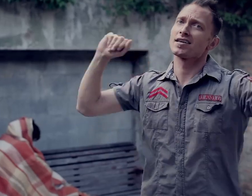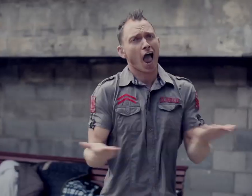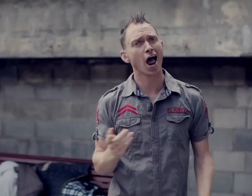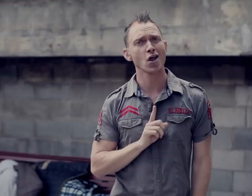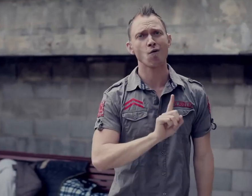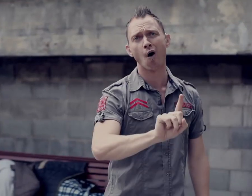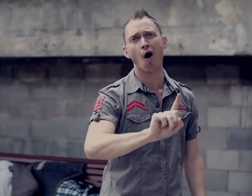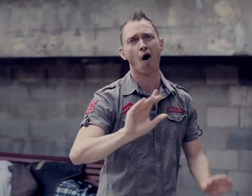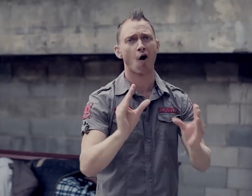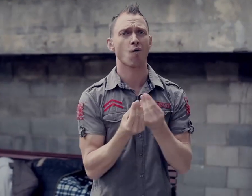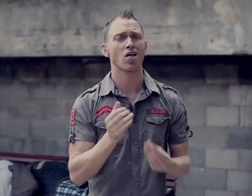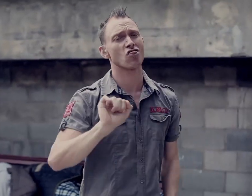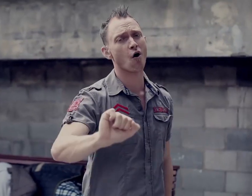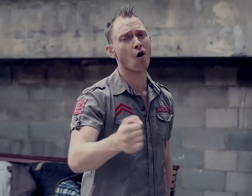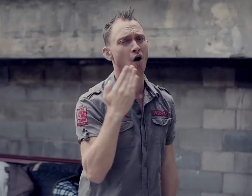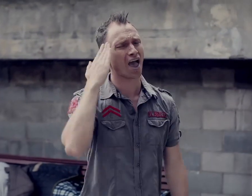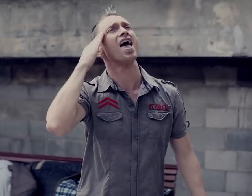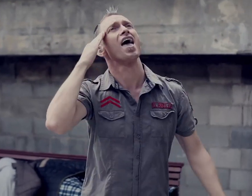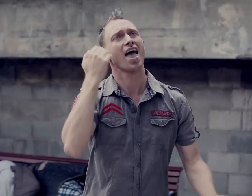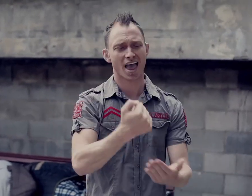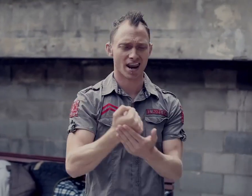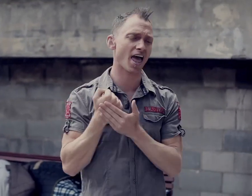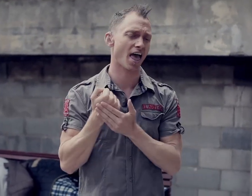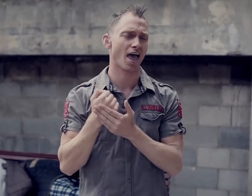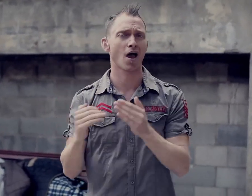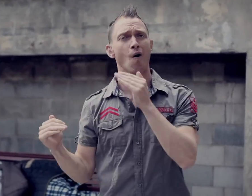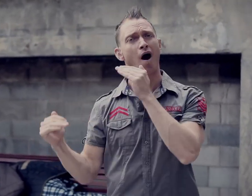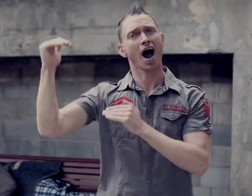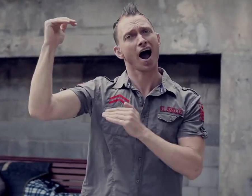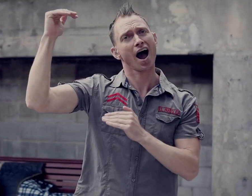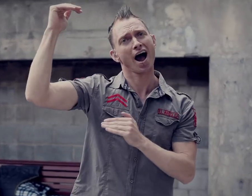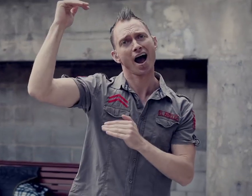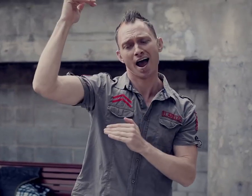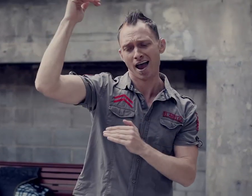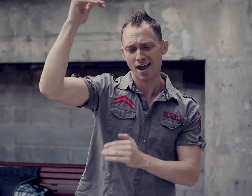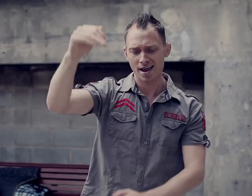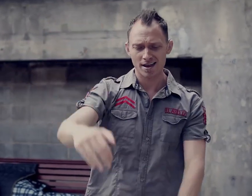How do you walk with your head held high?